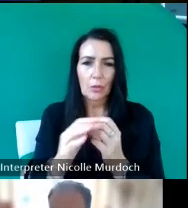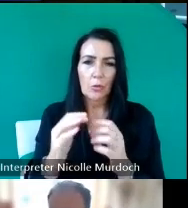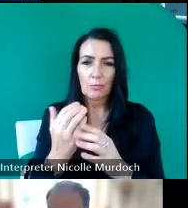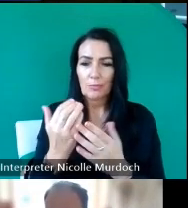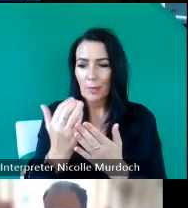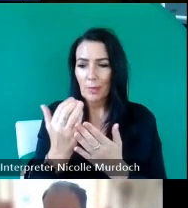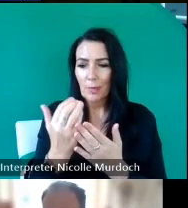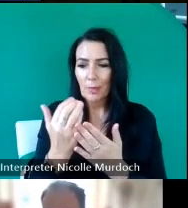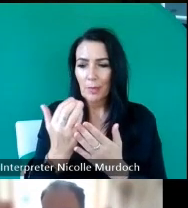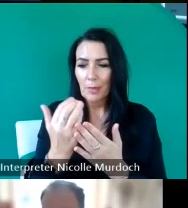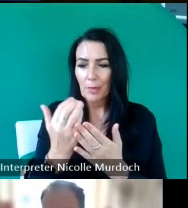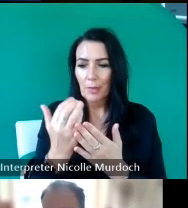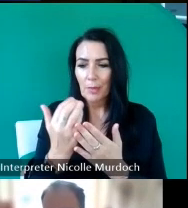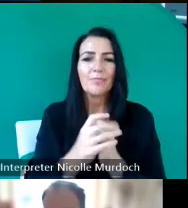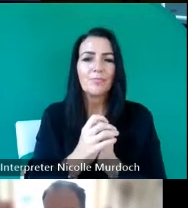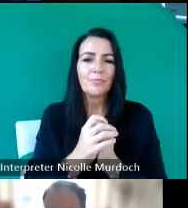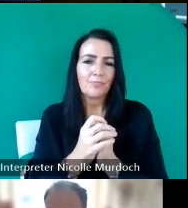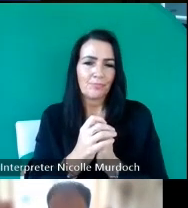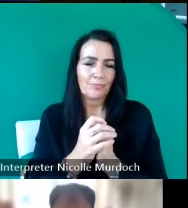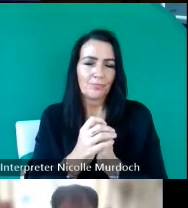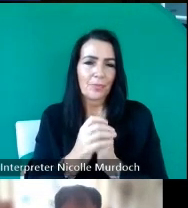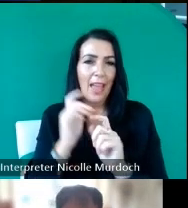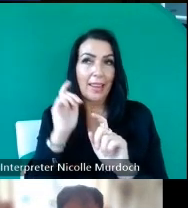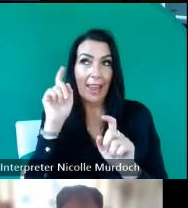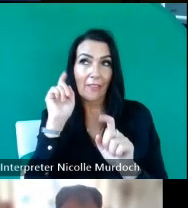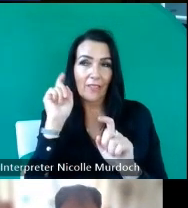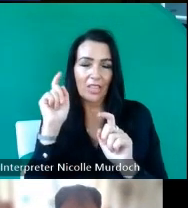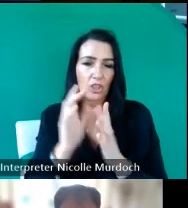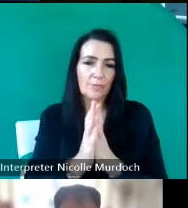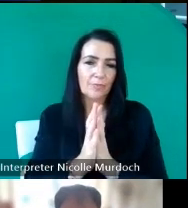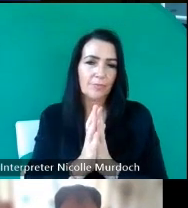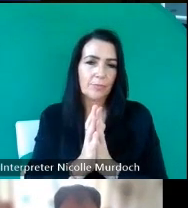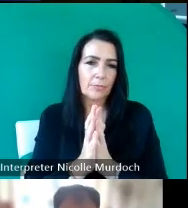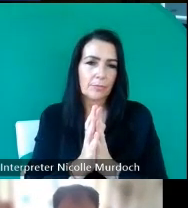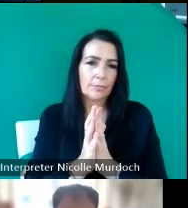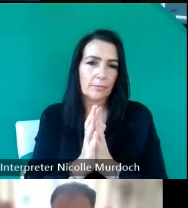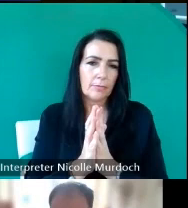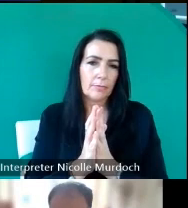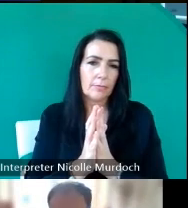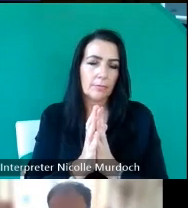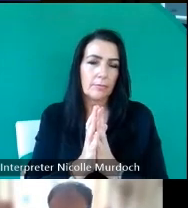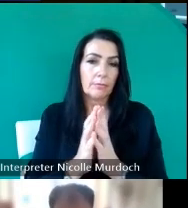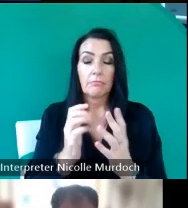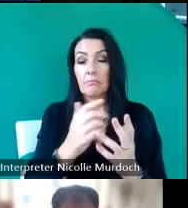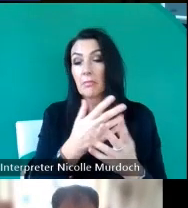lens um can definitely be helpful if any of your organizations are trying or any of you just like